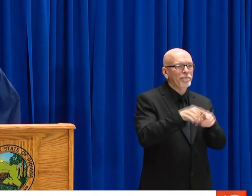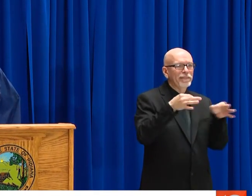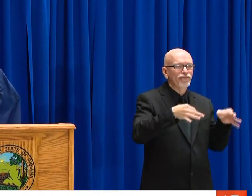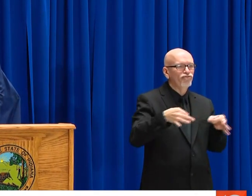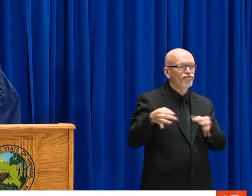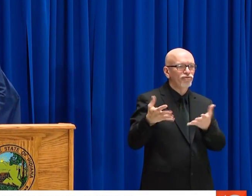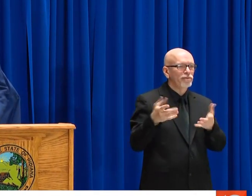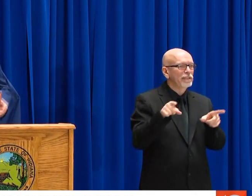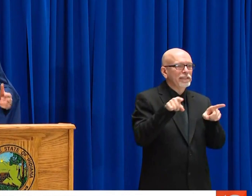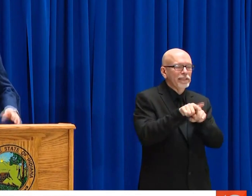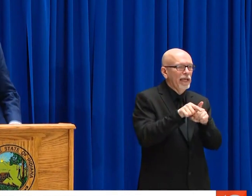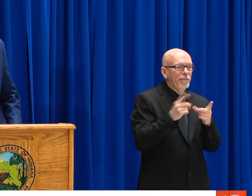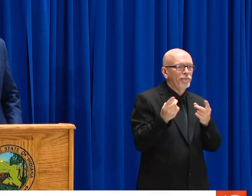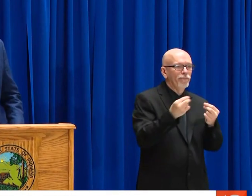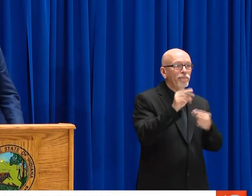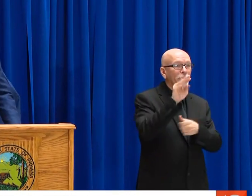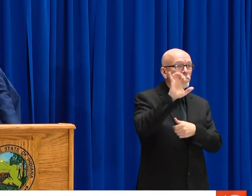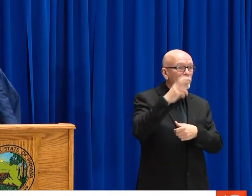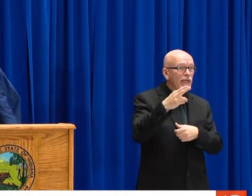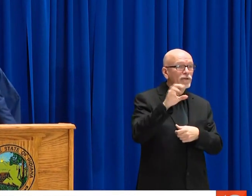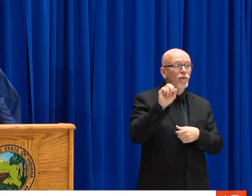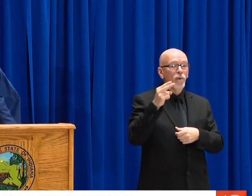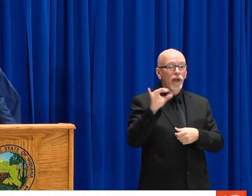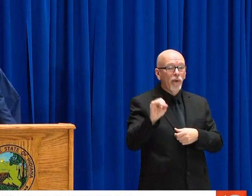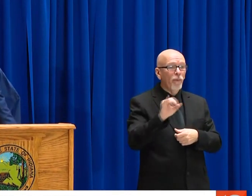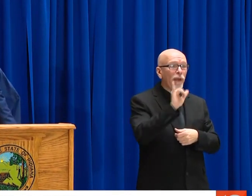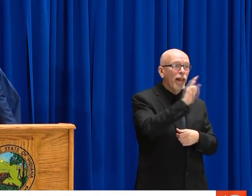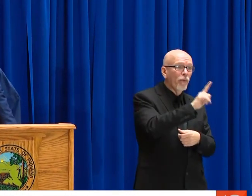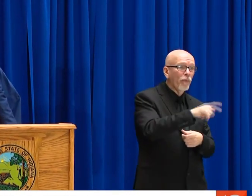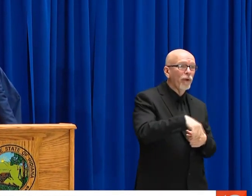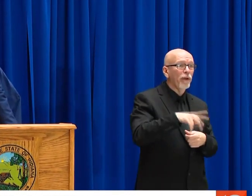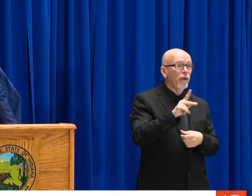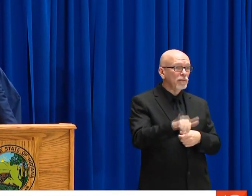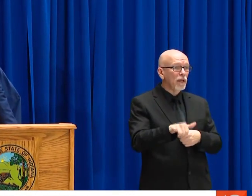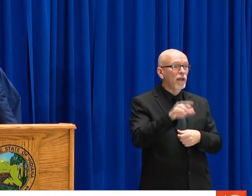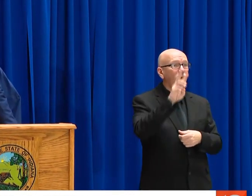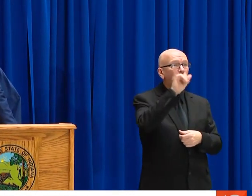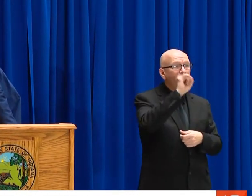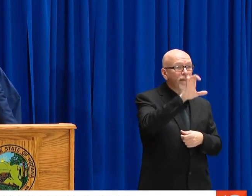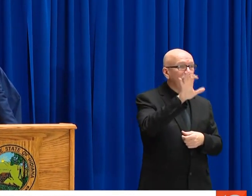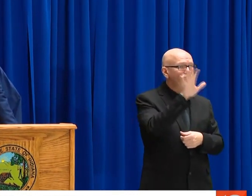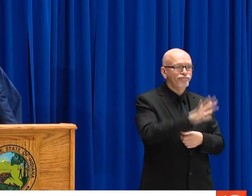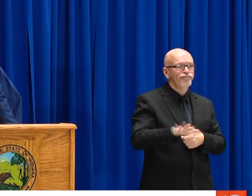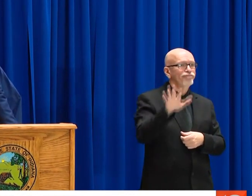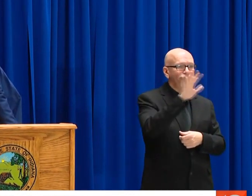YOU SAW MANY OTHER STATES OVER THE LAST 96 HOURS ARRIVE AT THE